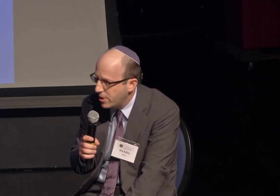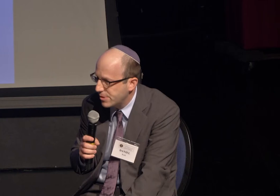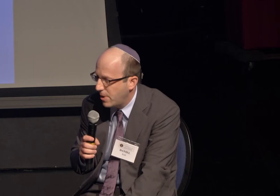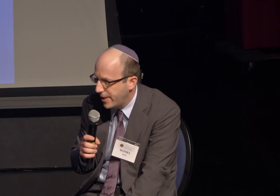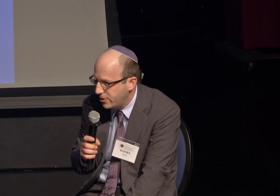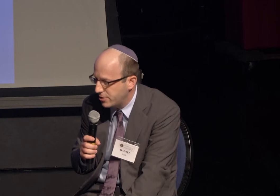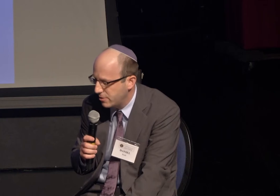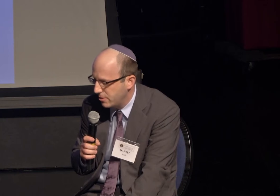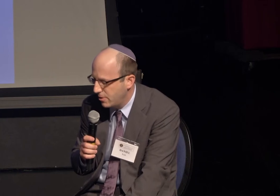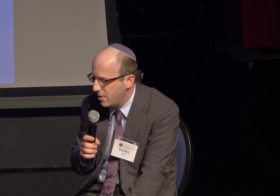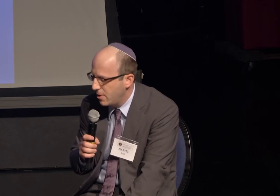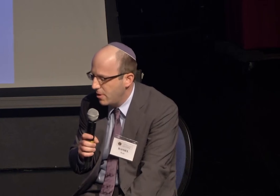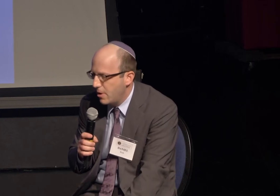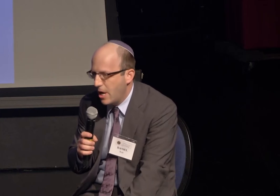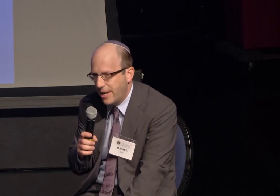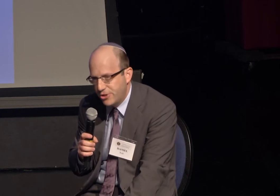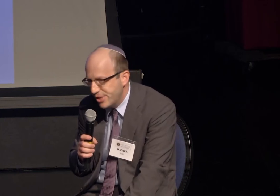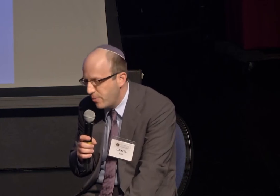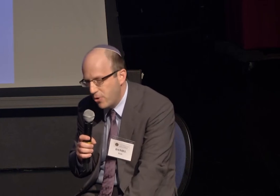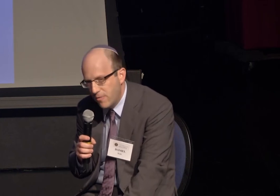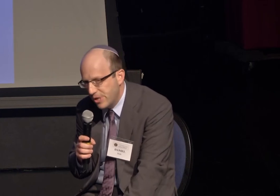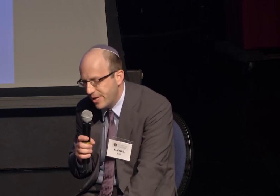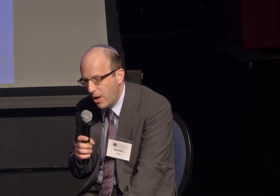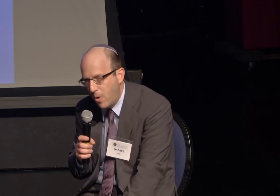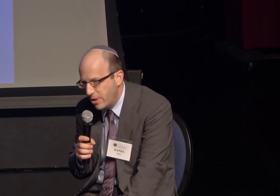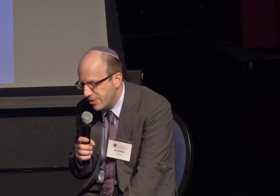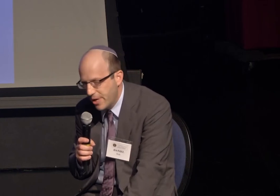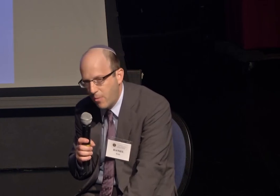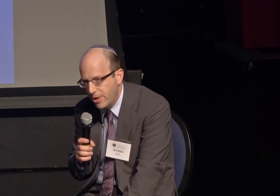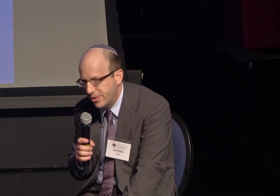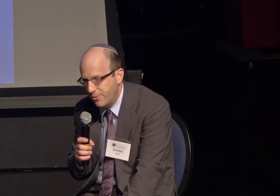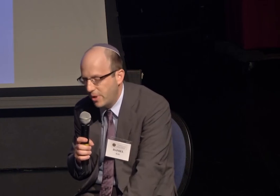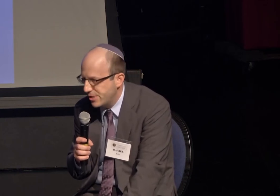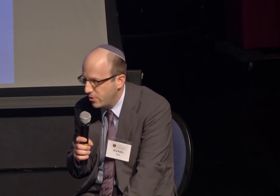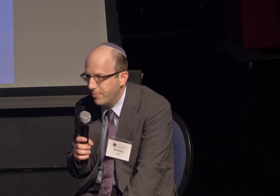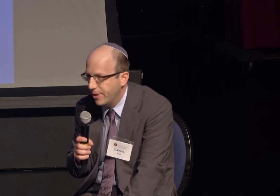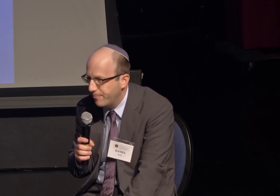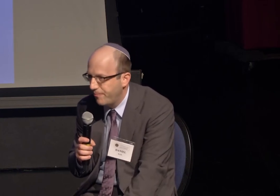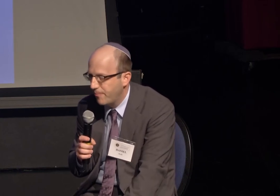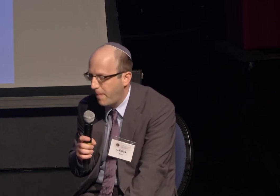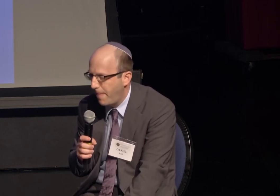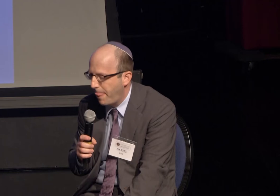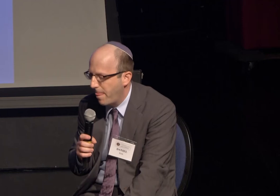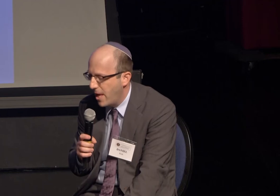the Palestinian boy that was my age. I said "I want to know why you threw that stone at me."